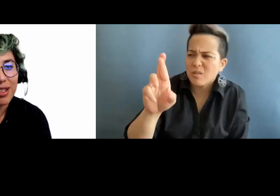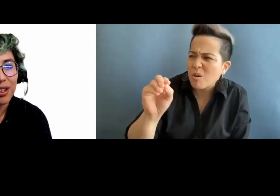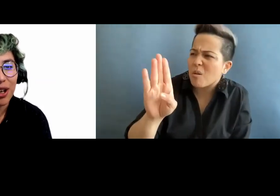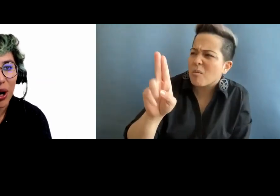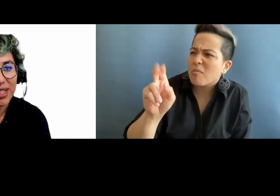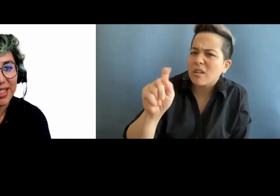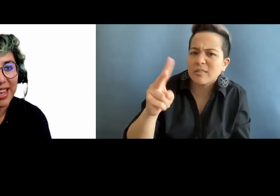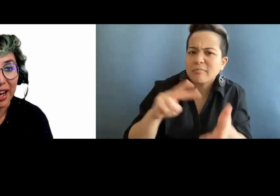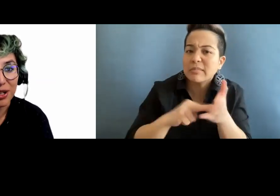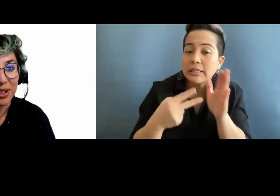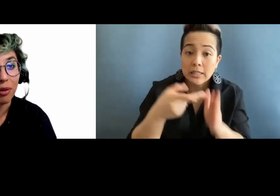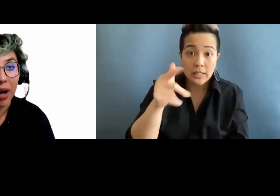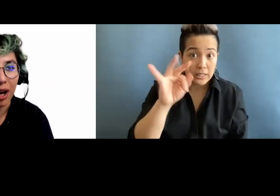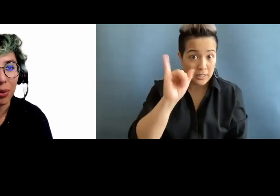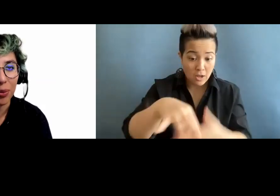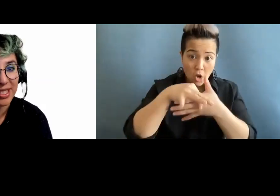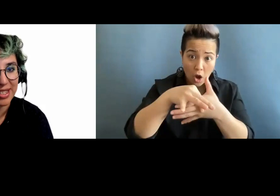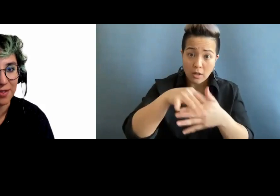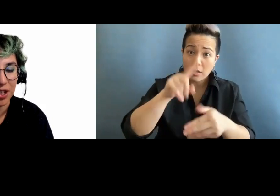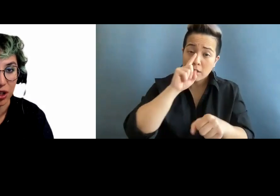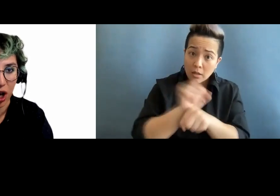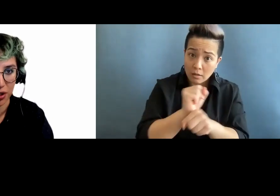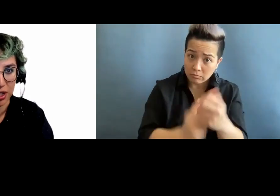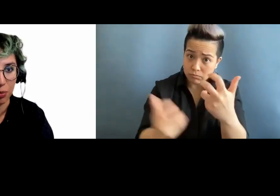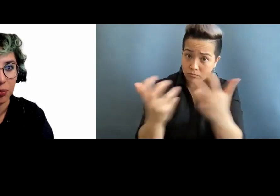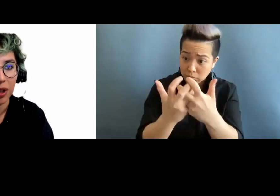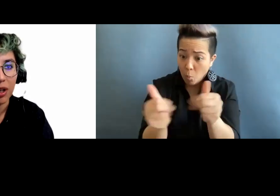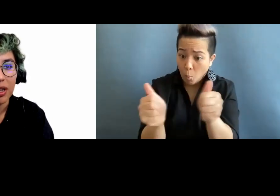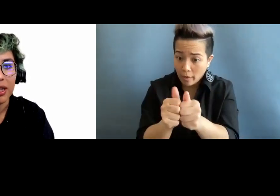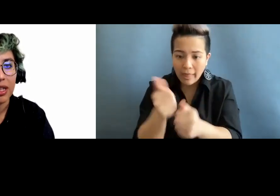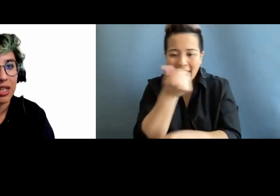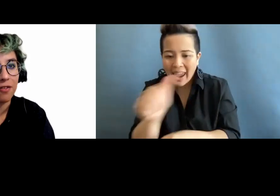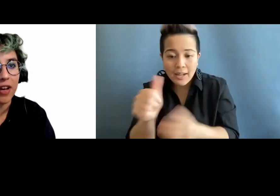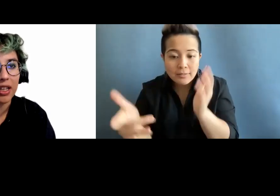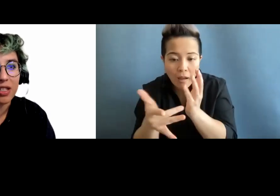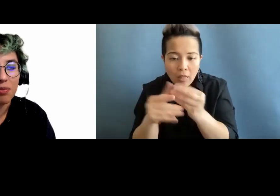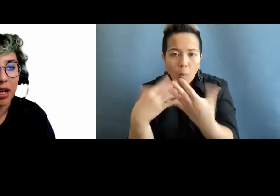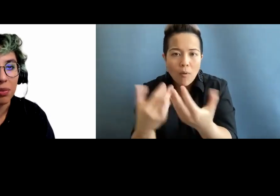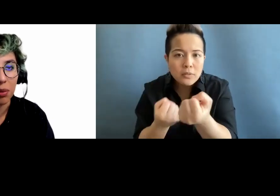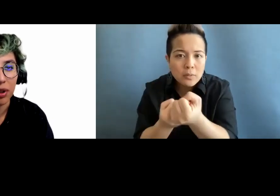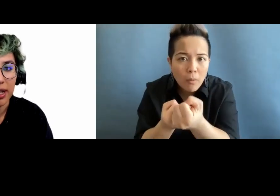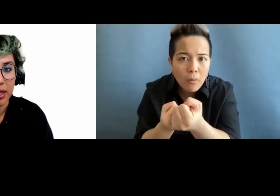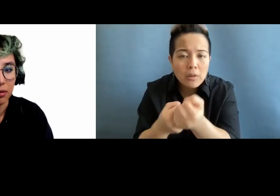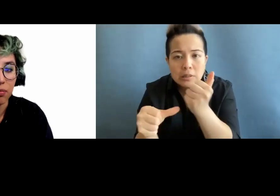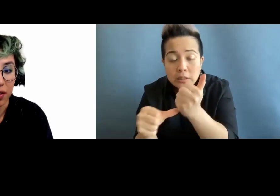the content actually compatible with assistive technology? Does it affect as many people?